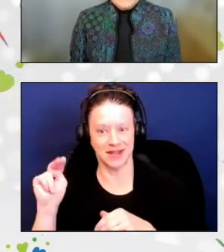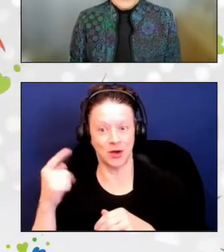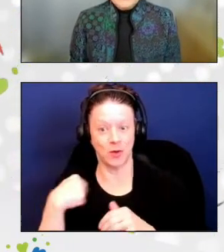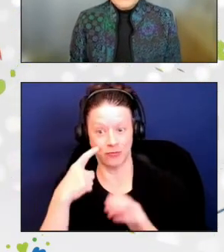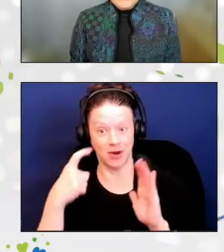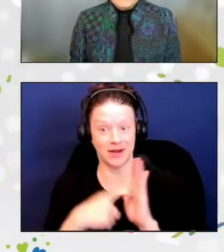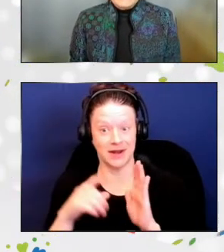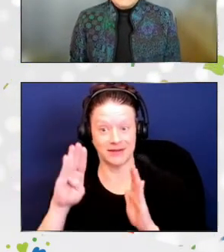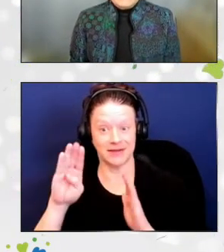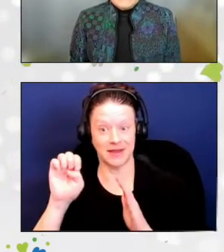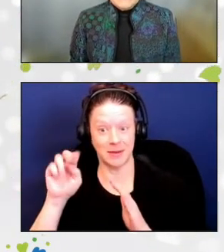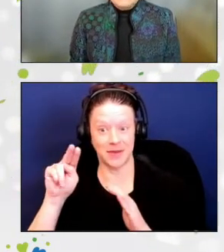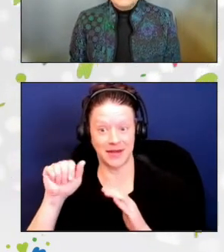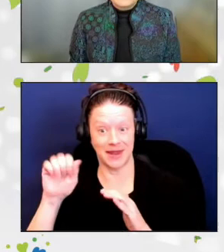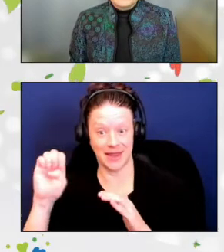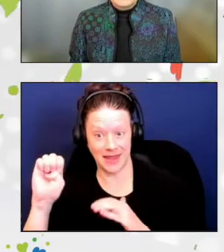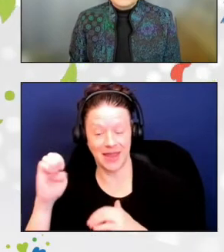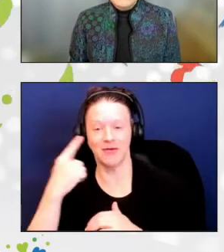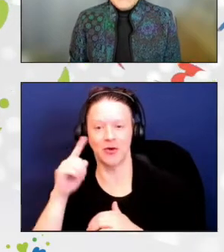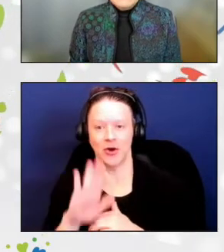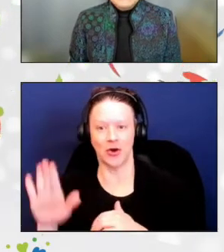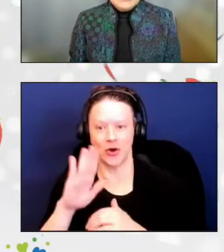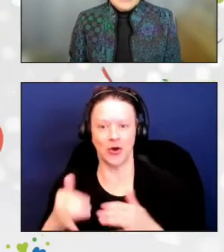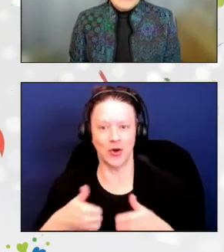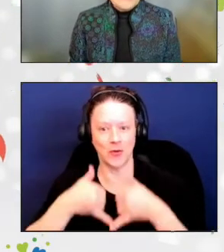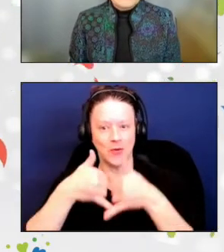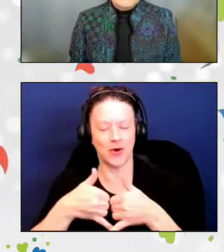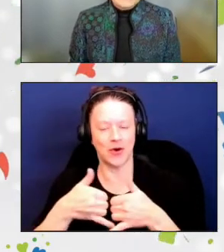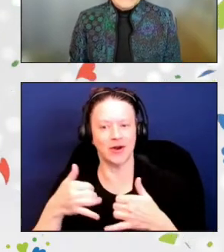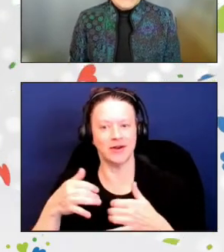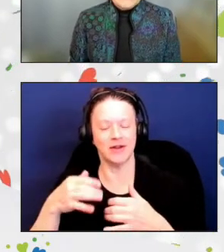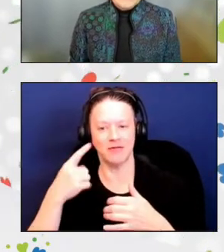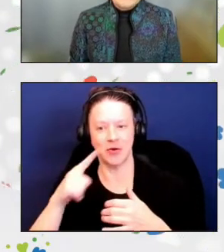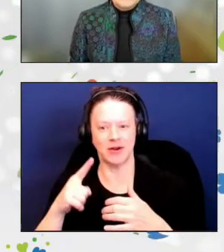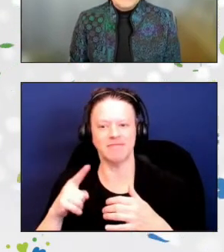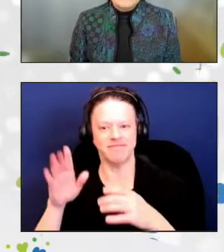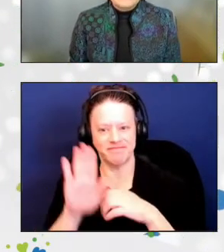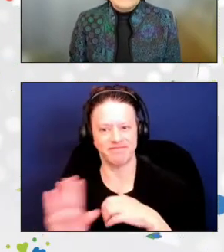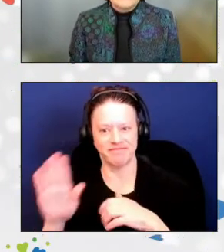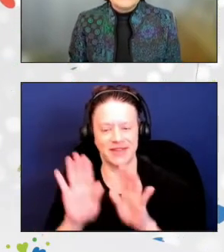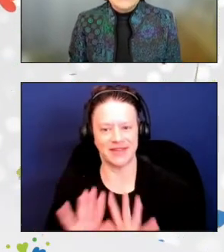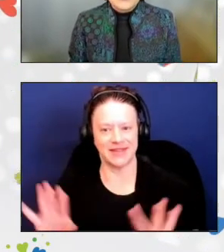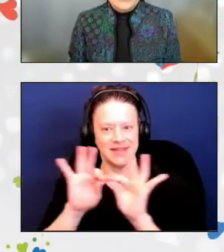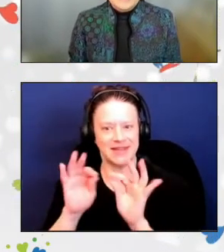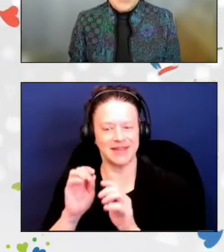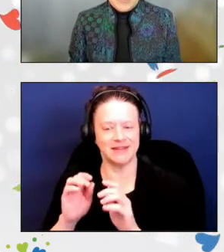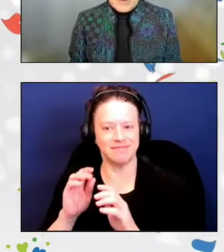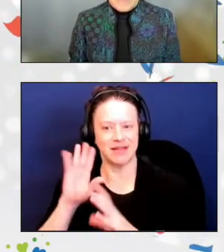for her role as a key contributor and champion for the Mississippi Older Adult Nutrition Program.